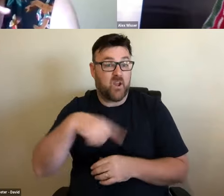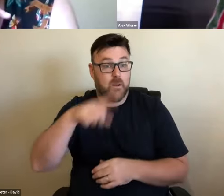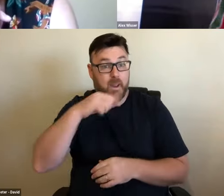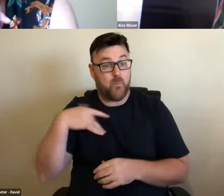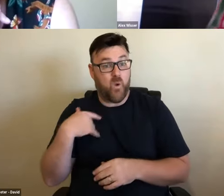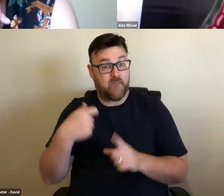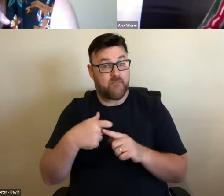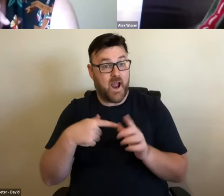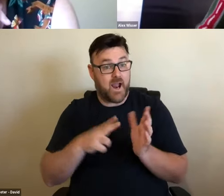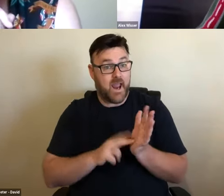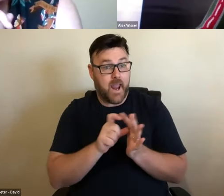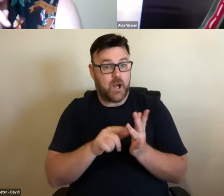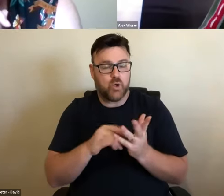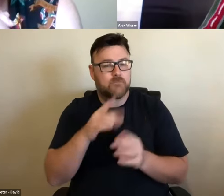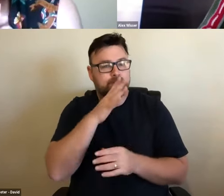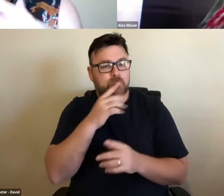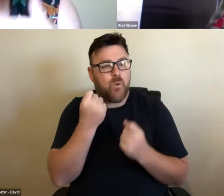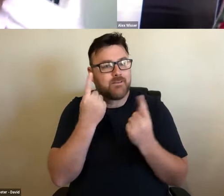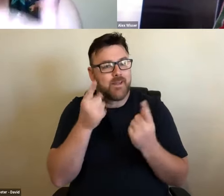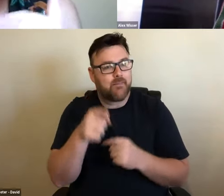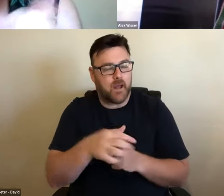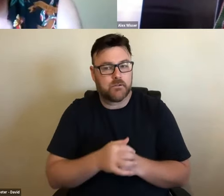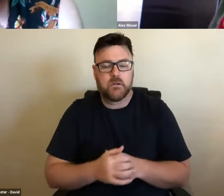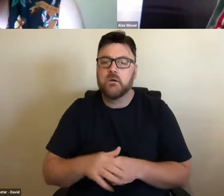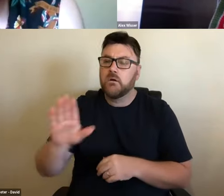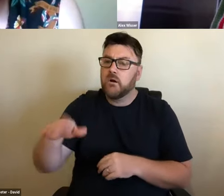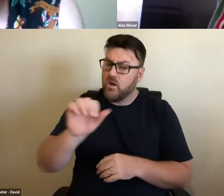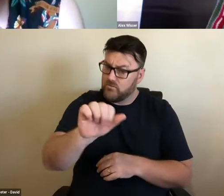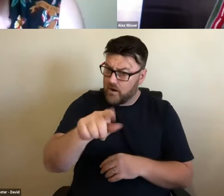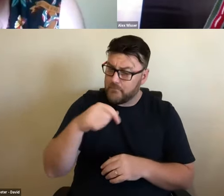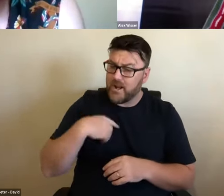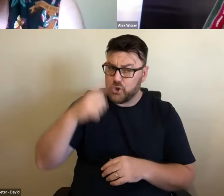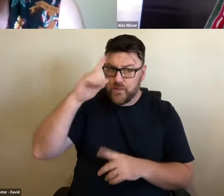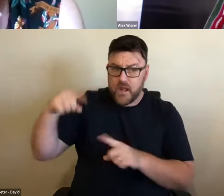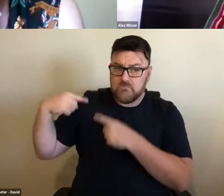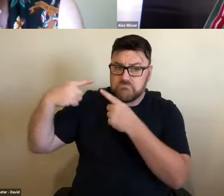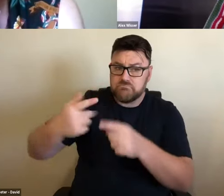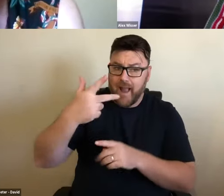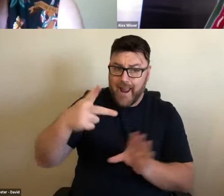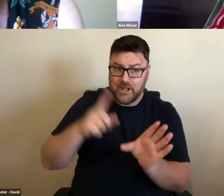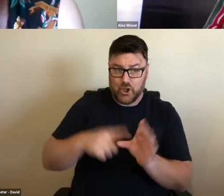But now do you think that over the eight years they've changed the way they see themselves in relation to the festival? >> ALEX